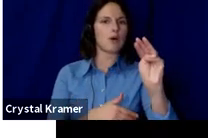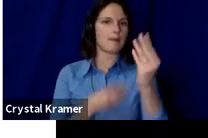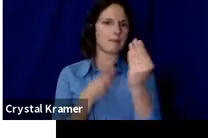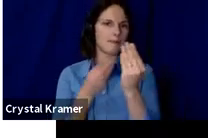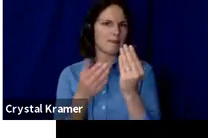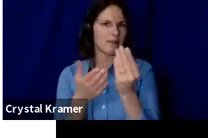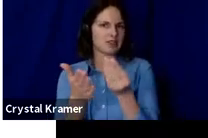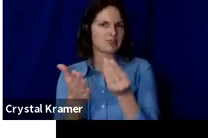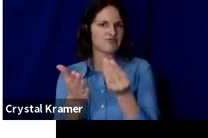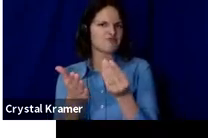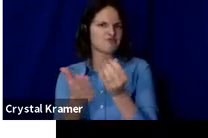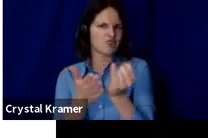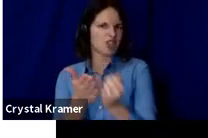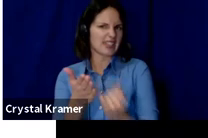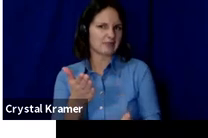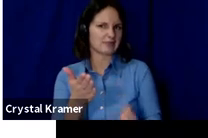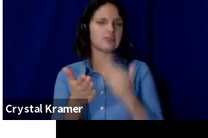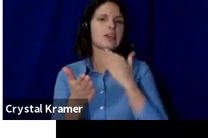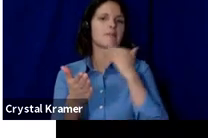And the last example is Seed&Spark.